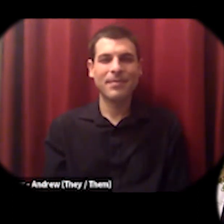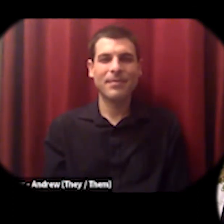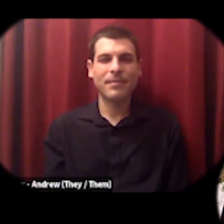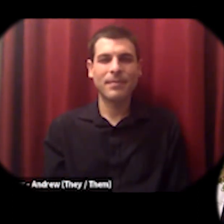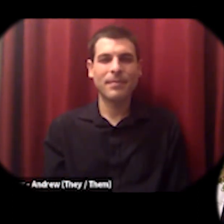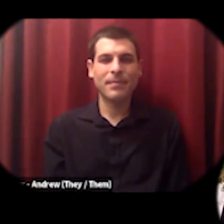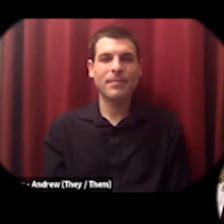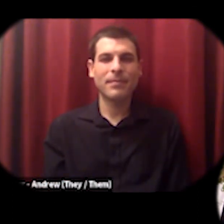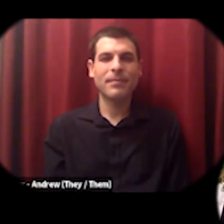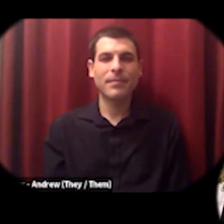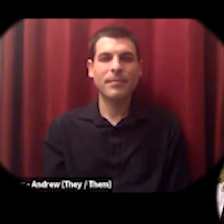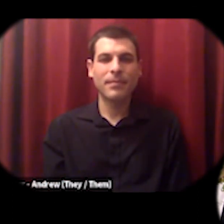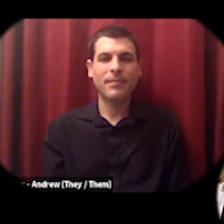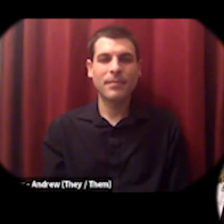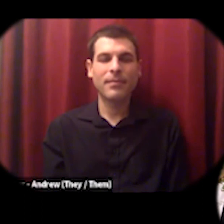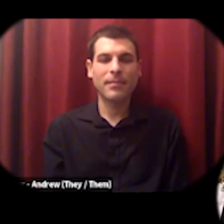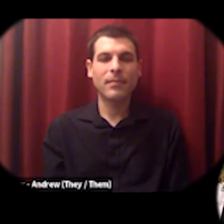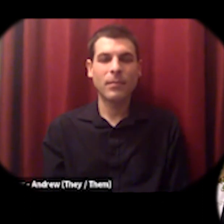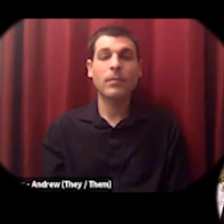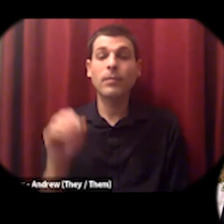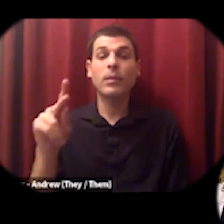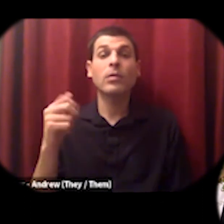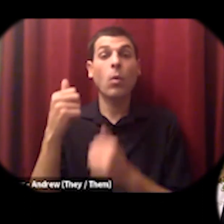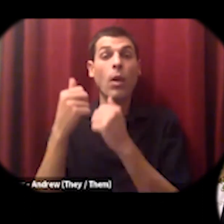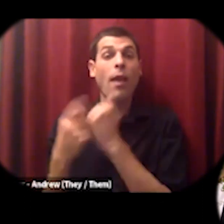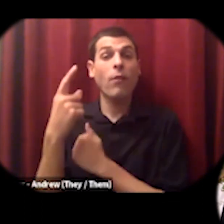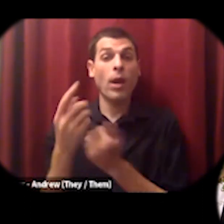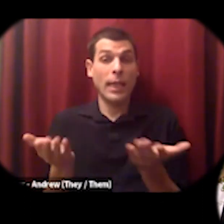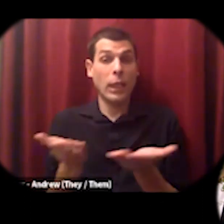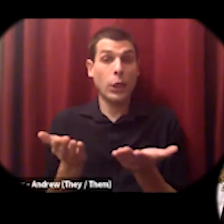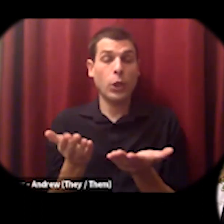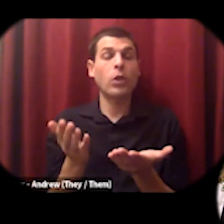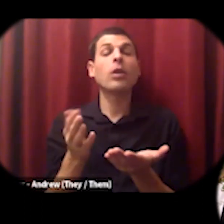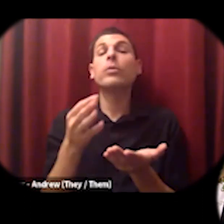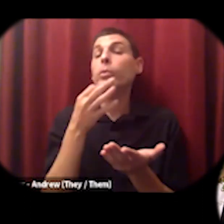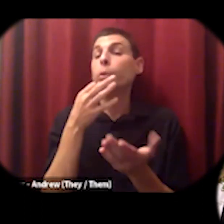so what i'll do everybody who signed up for this i'll send out an email that's got